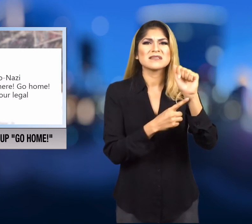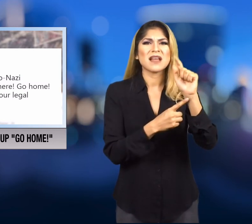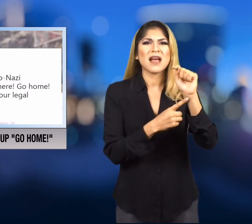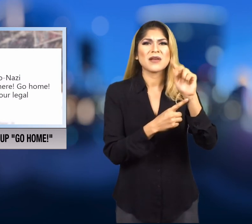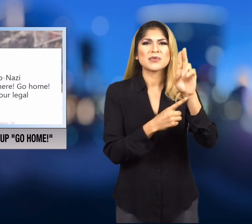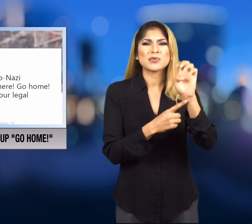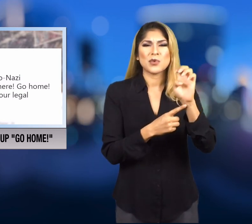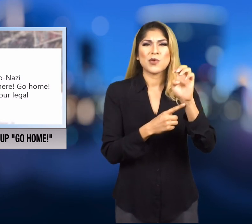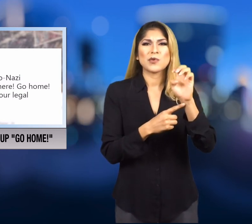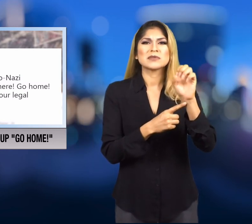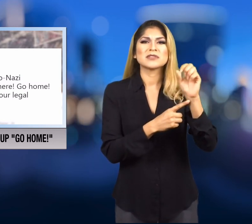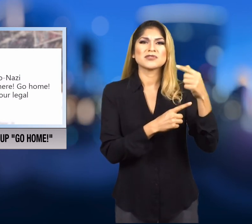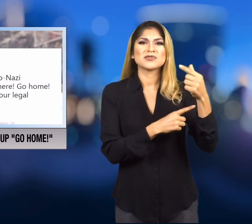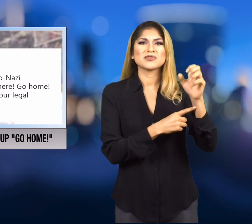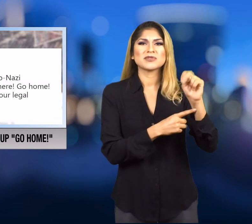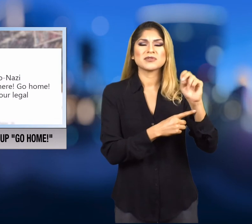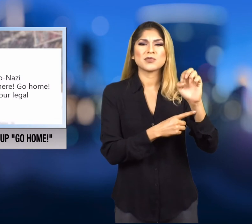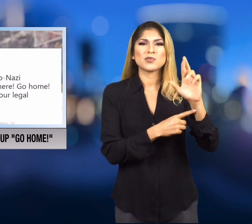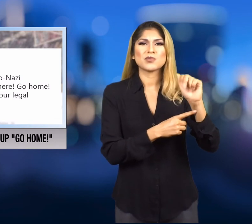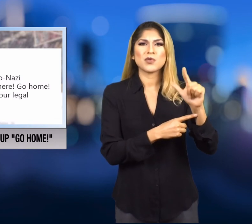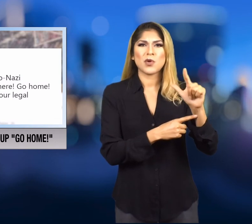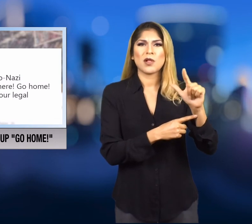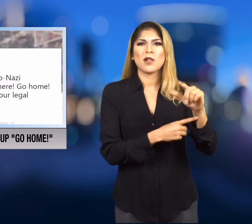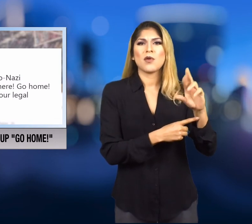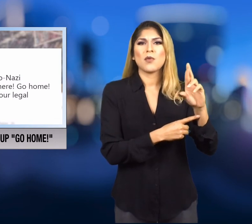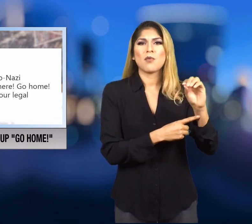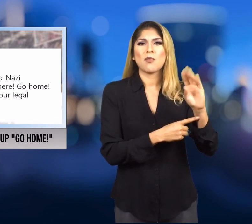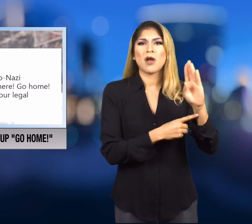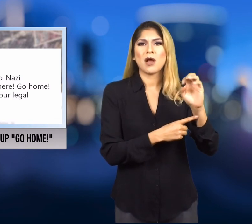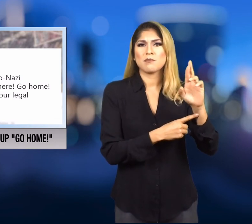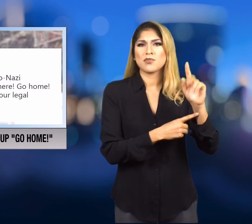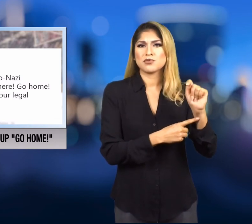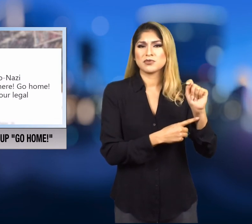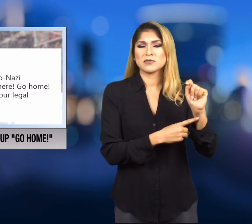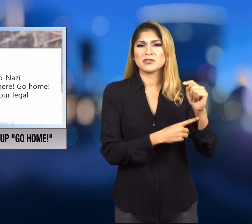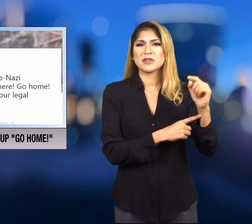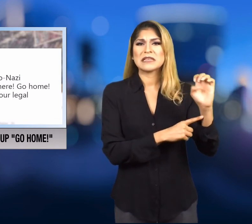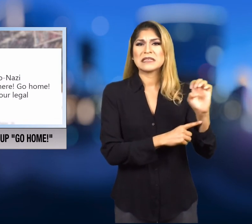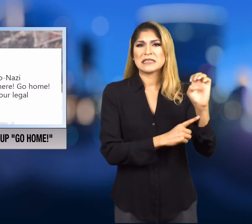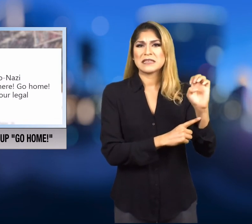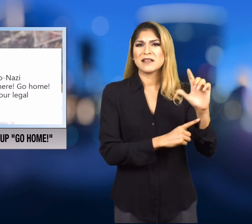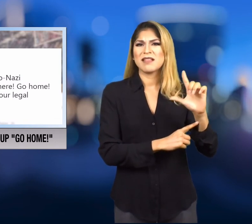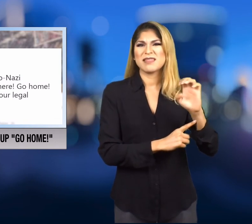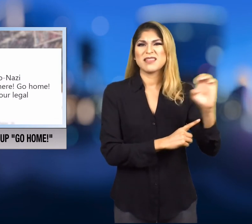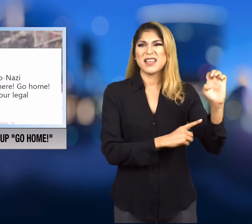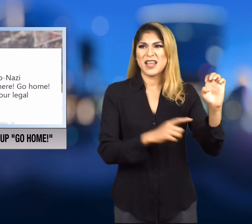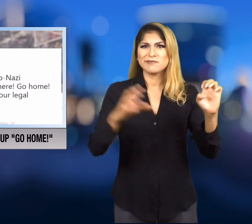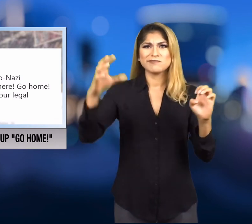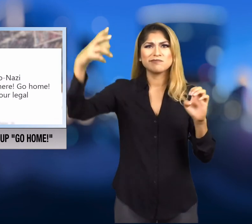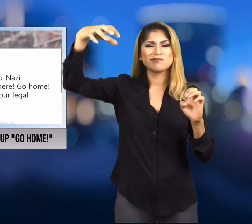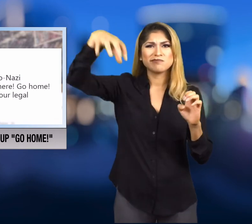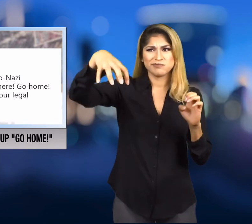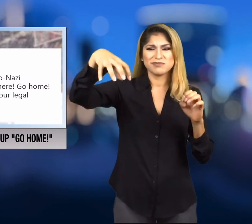Confederate General Robert E. Lee.